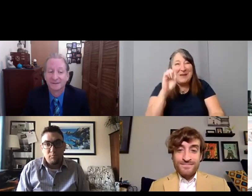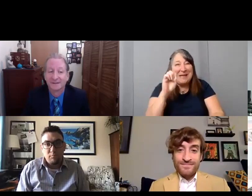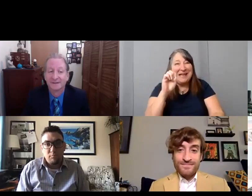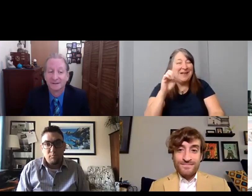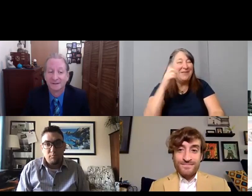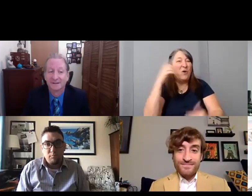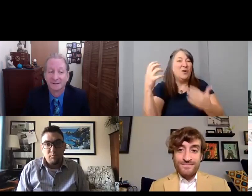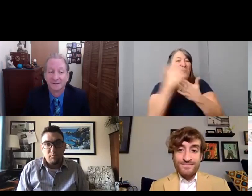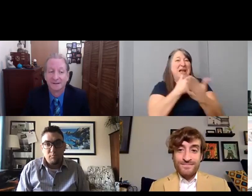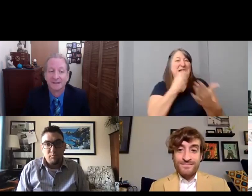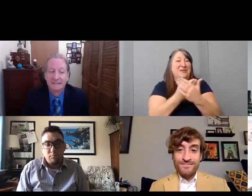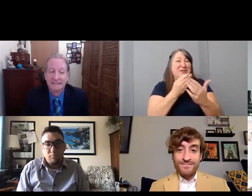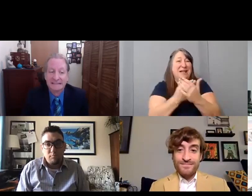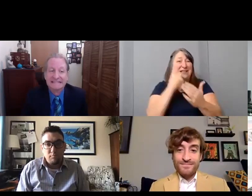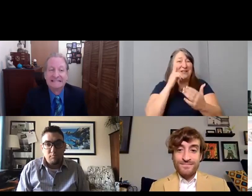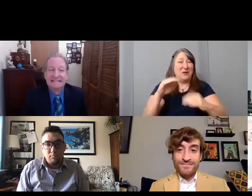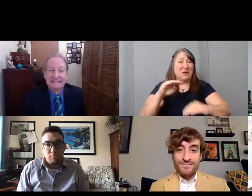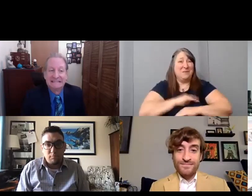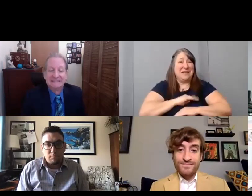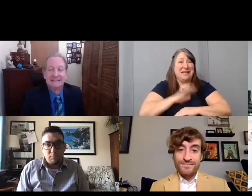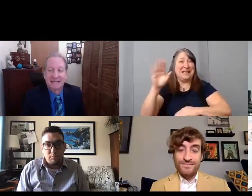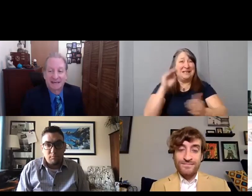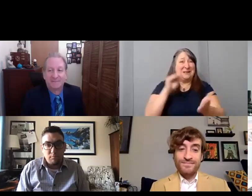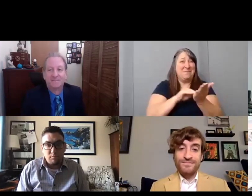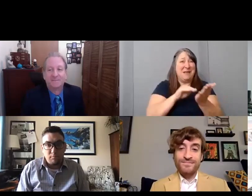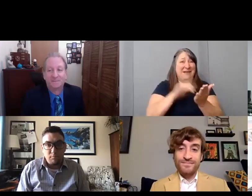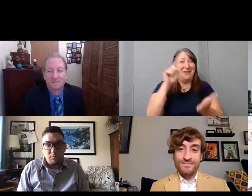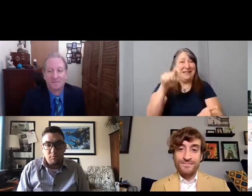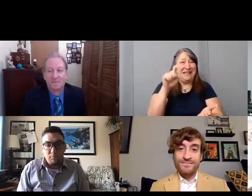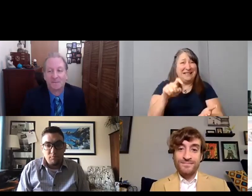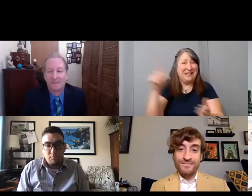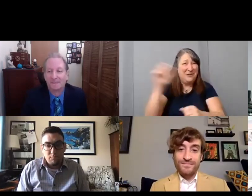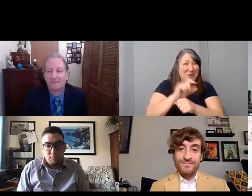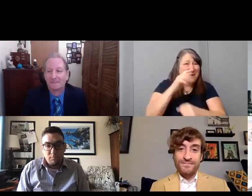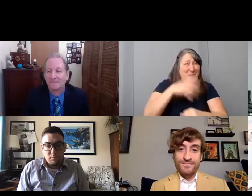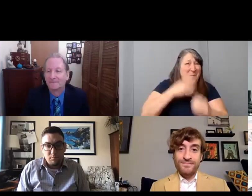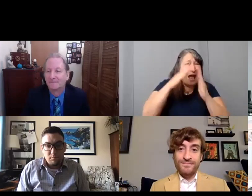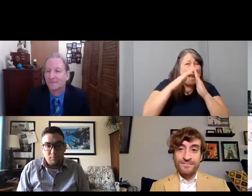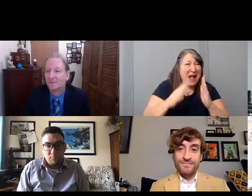and he still has to turn to crowdsourcing to raise funds to meet his medical needs. So, there's a ton of work to be done and it's it's gonna take a while you know.